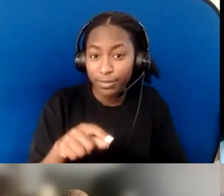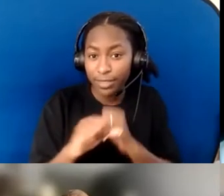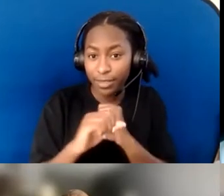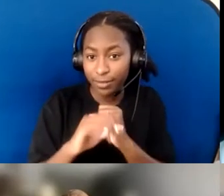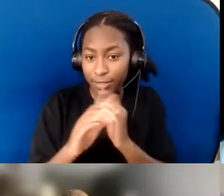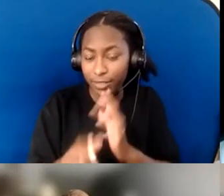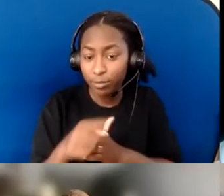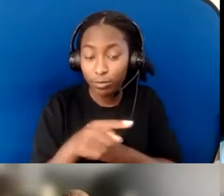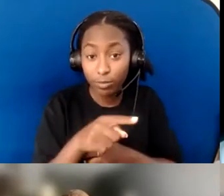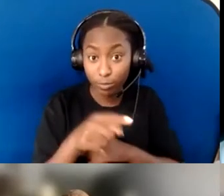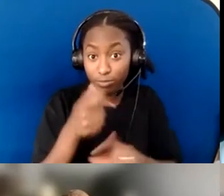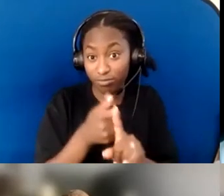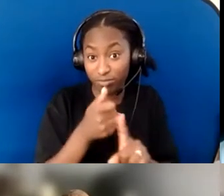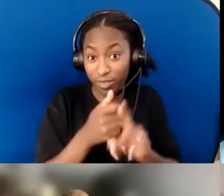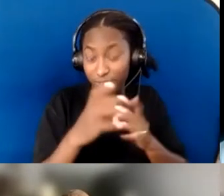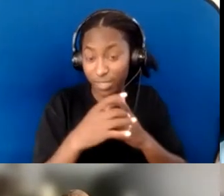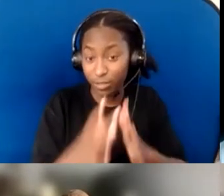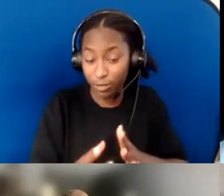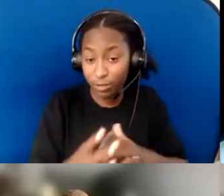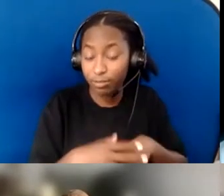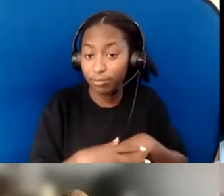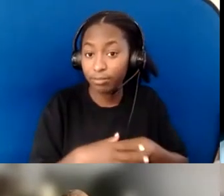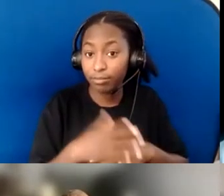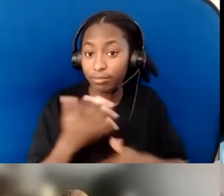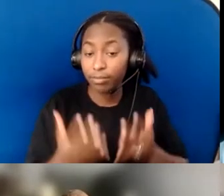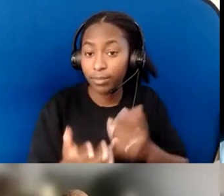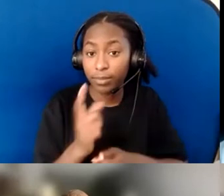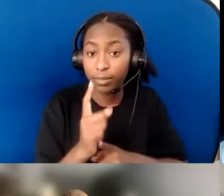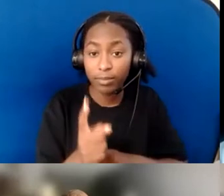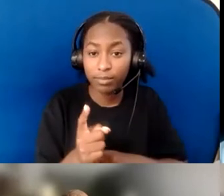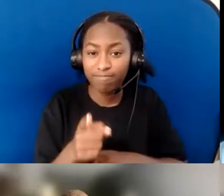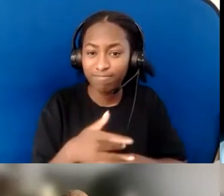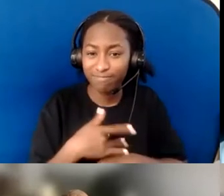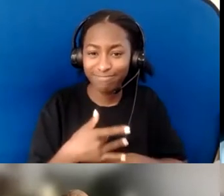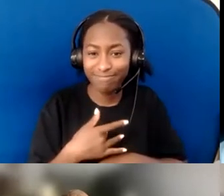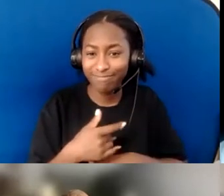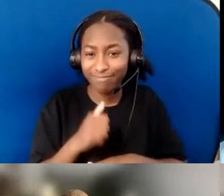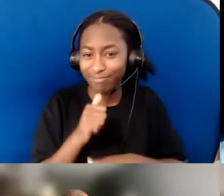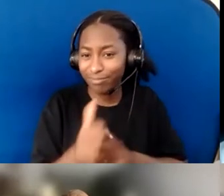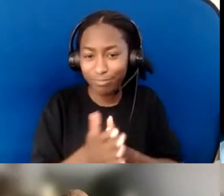who have moments of feeling unmotivated because things are going slowly.